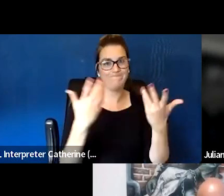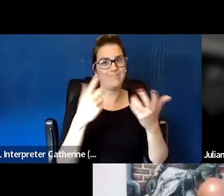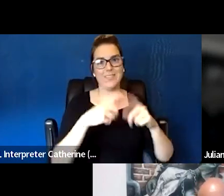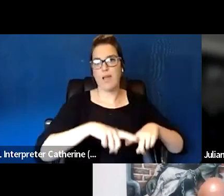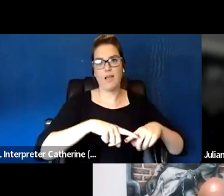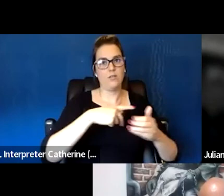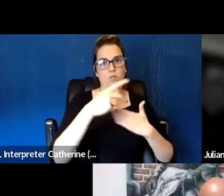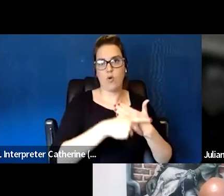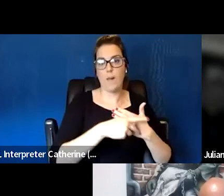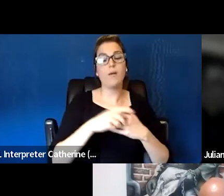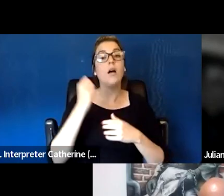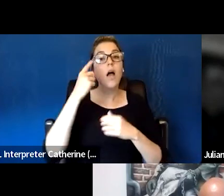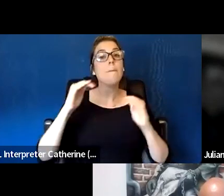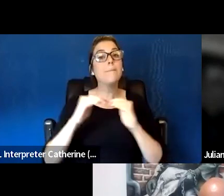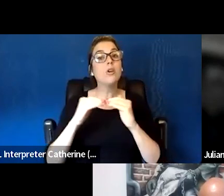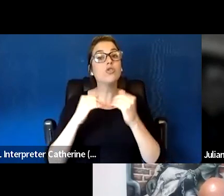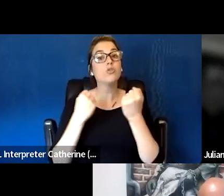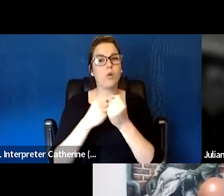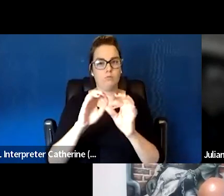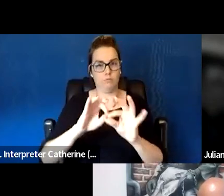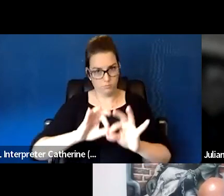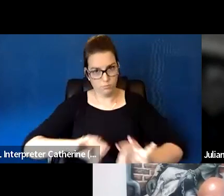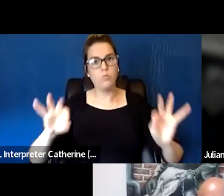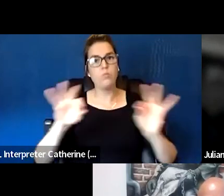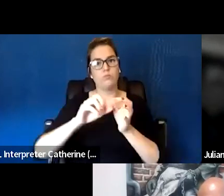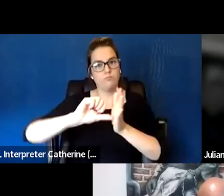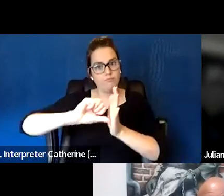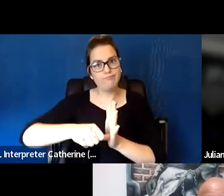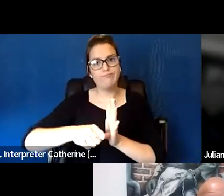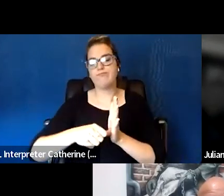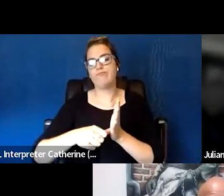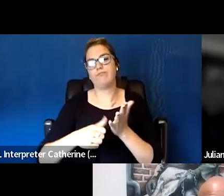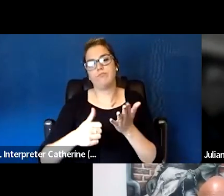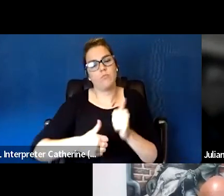to have that element in place to be able to have those long-term engagements.